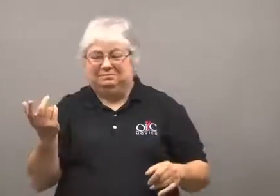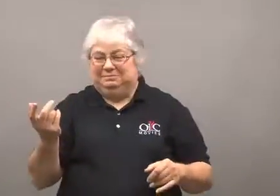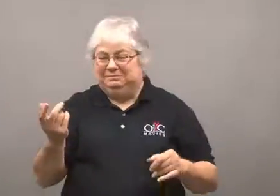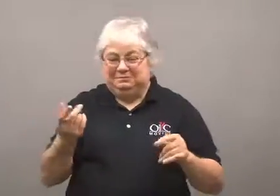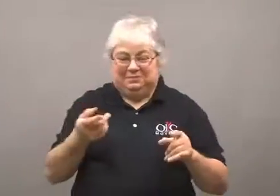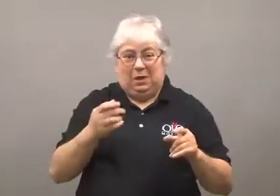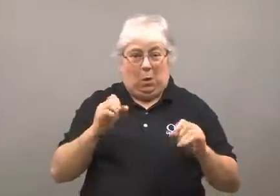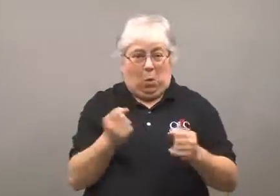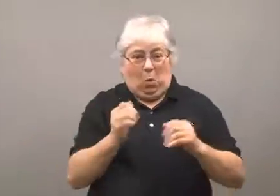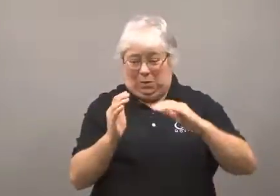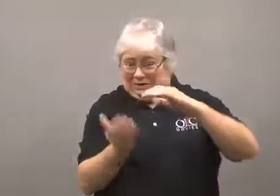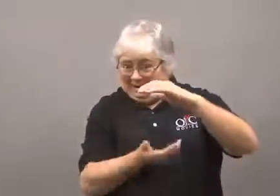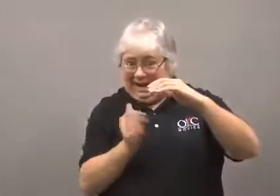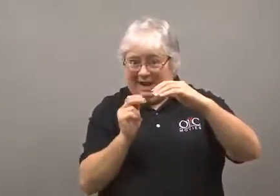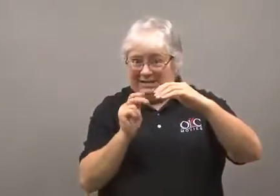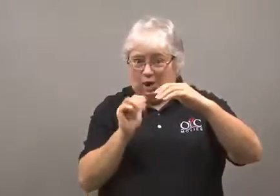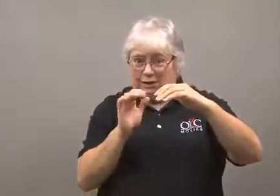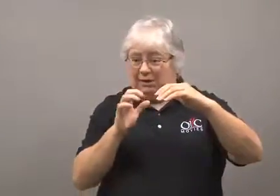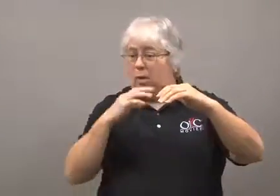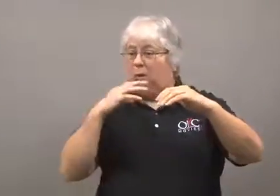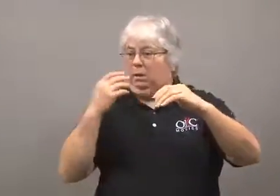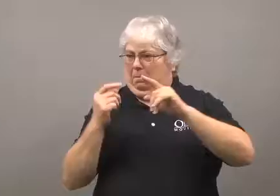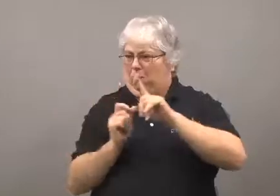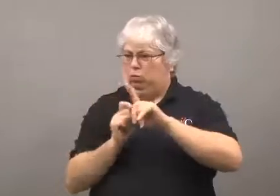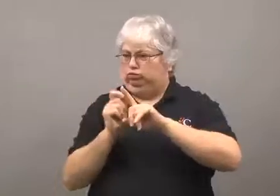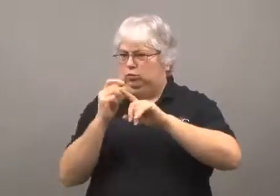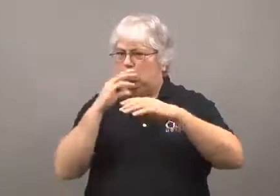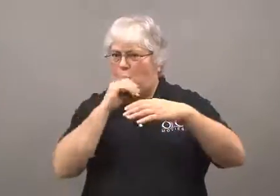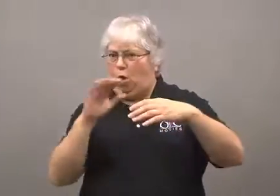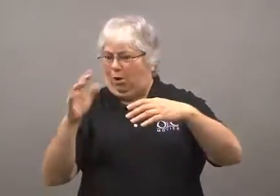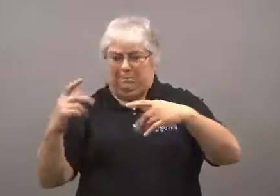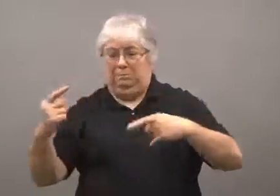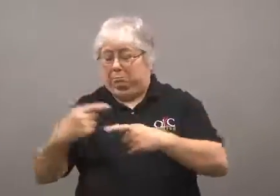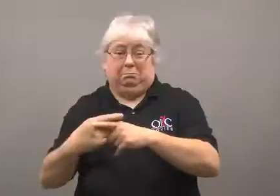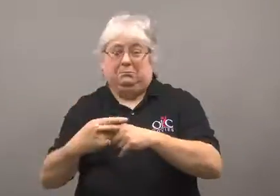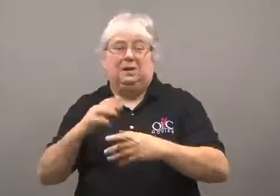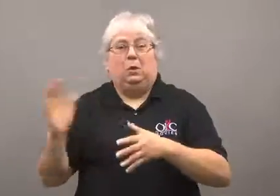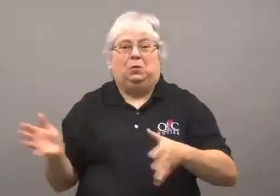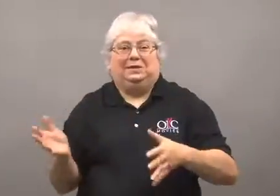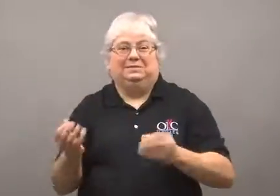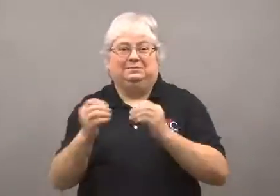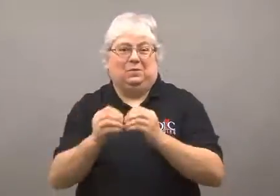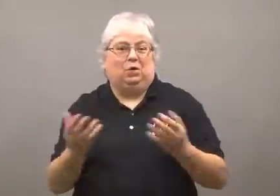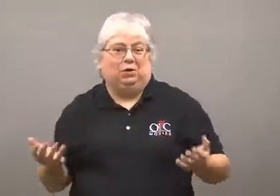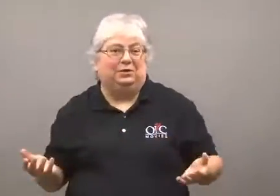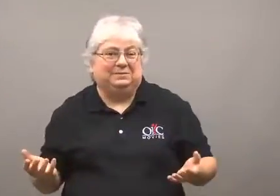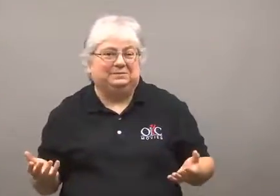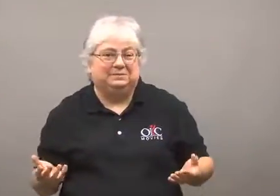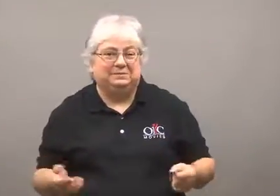So the cold of Antarctica in combination with warmer air causes stronger winds.